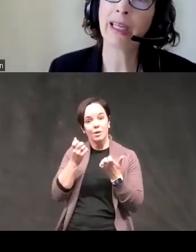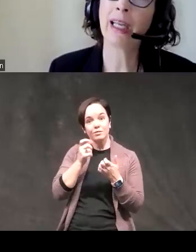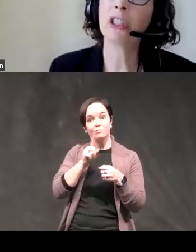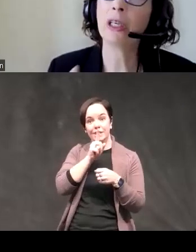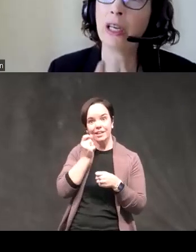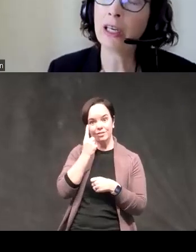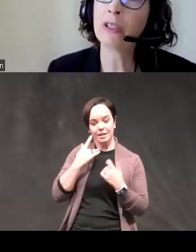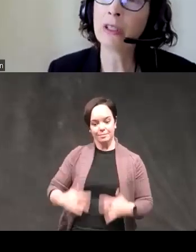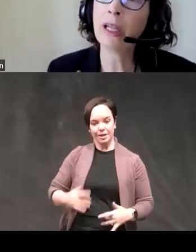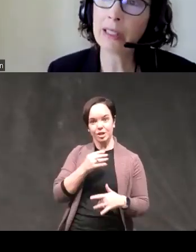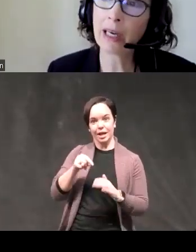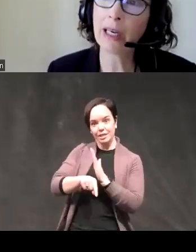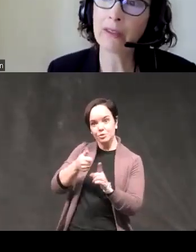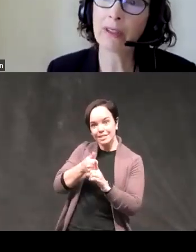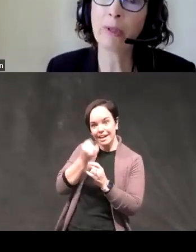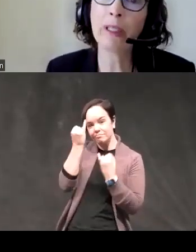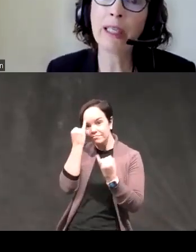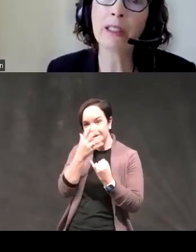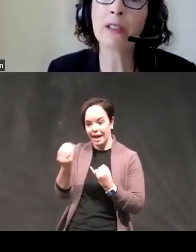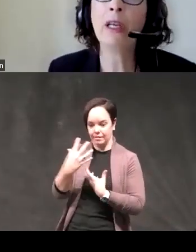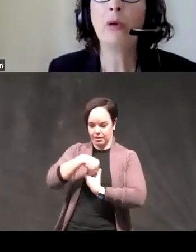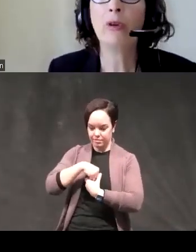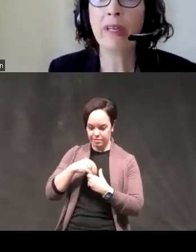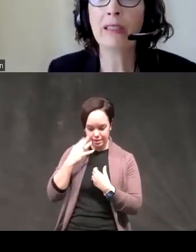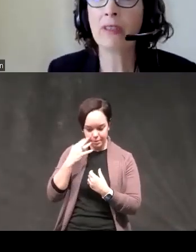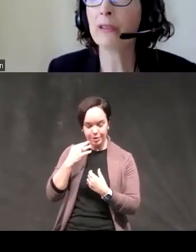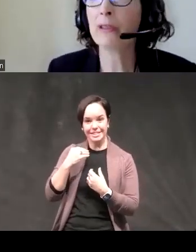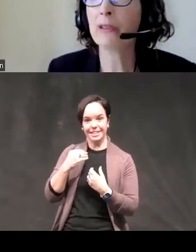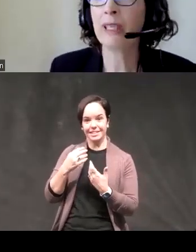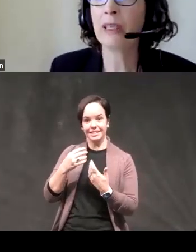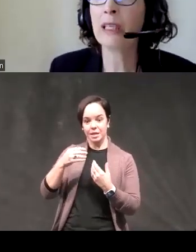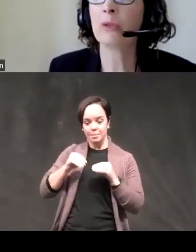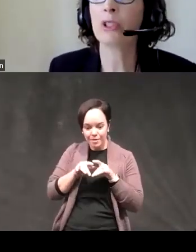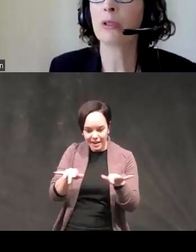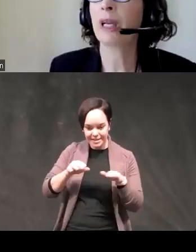ideation and internalizing kinds of experiences pervasive influence of feelings which is about